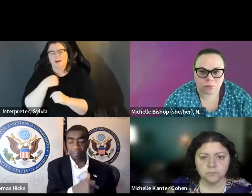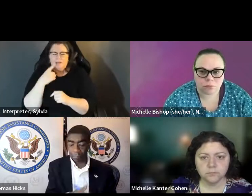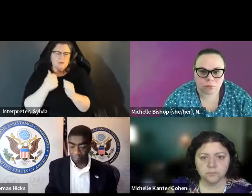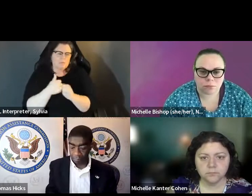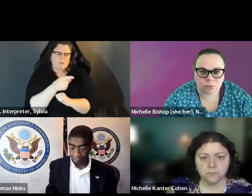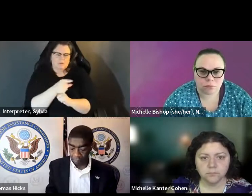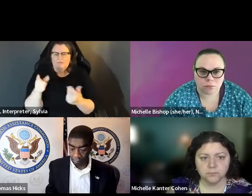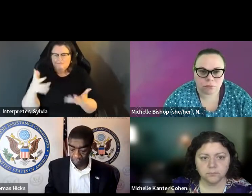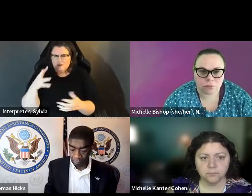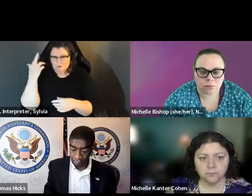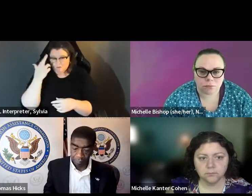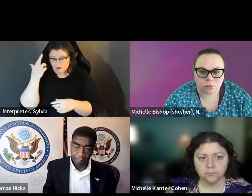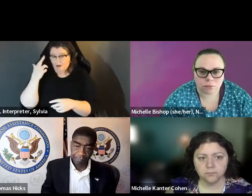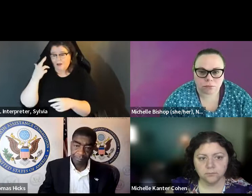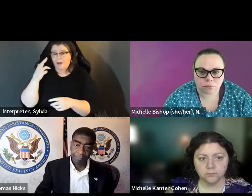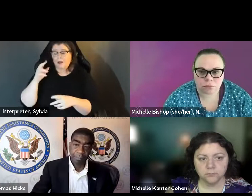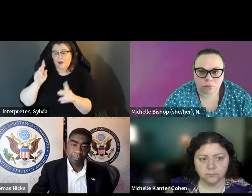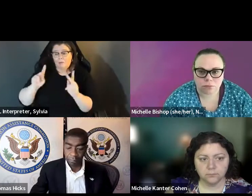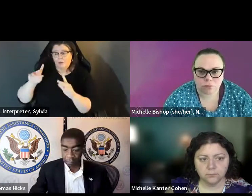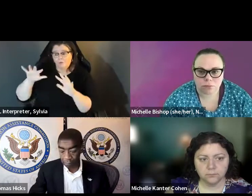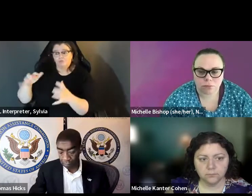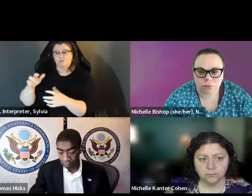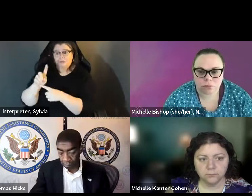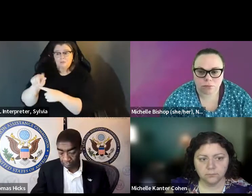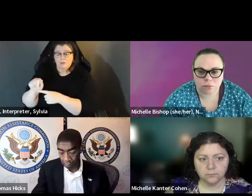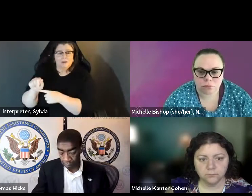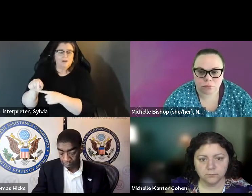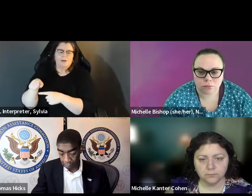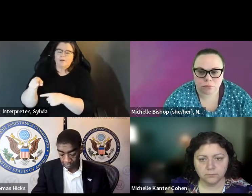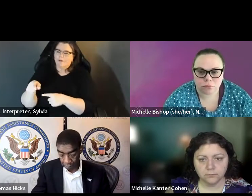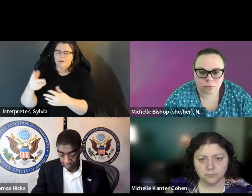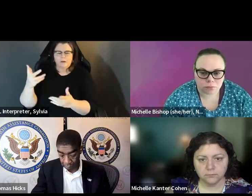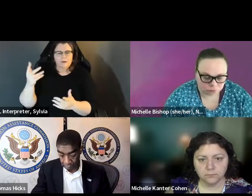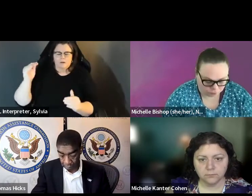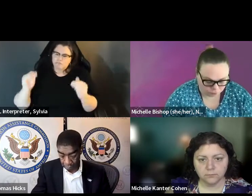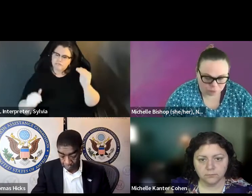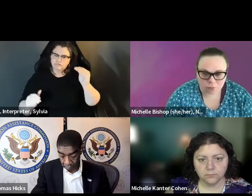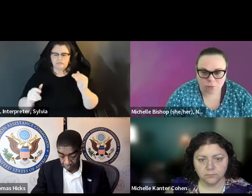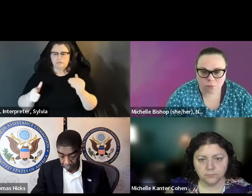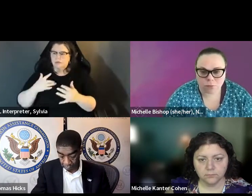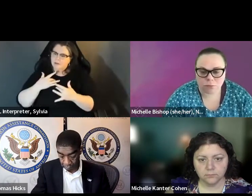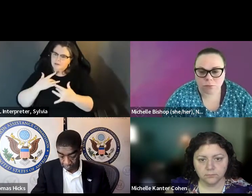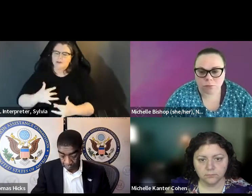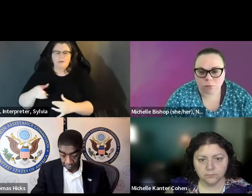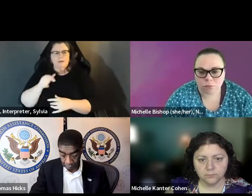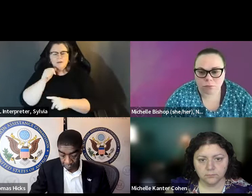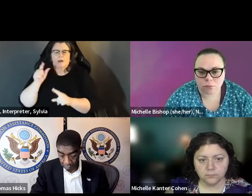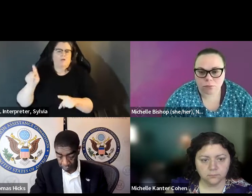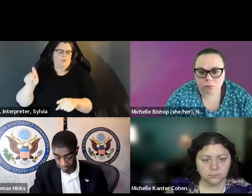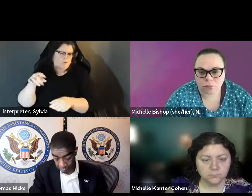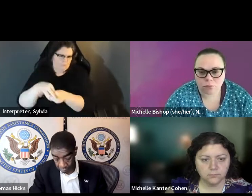First bit of bad news is -- and I think host the of us realize this, people with disabilities continue to be People, with disabilities continue to be less likely than people without disabilities, to vote. less likely than people without disabilities to vote,